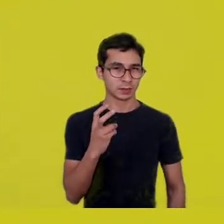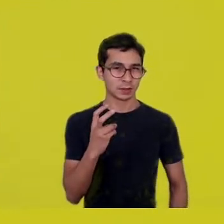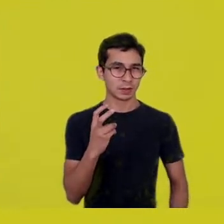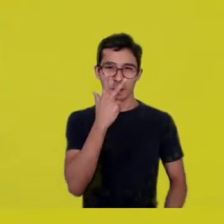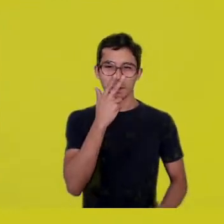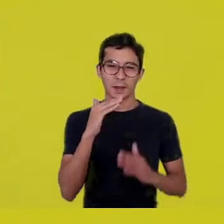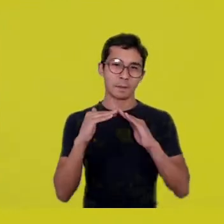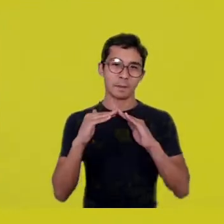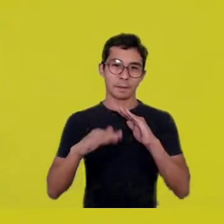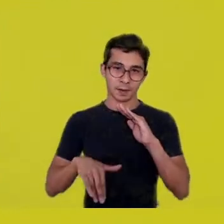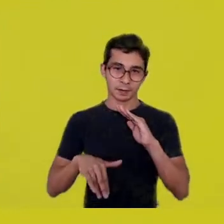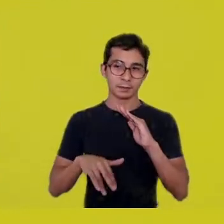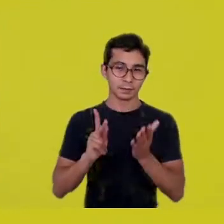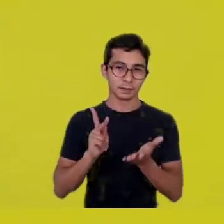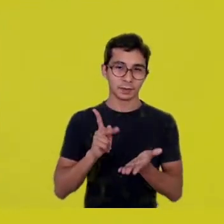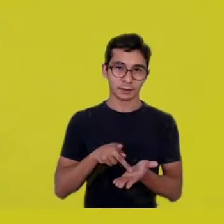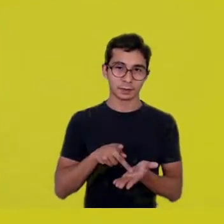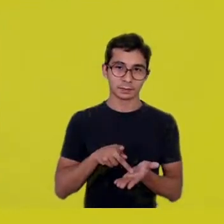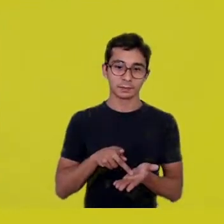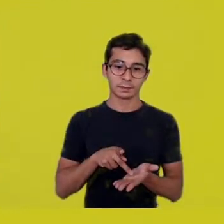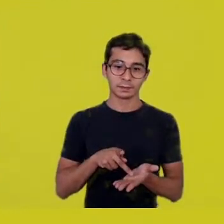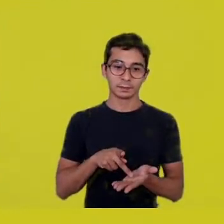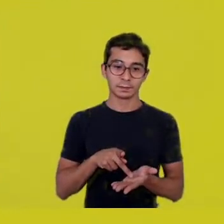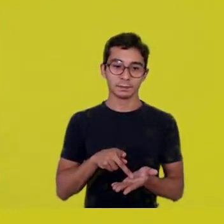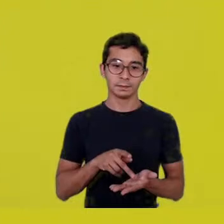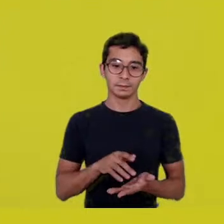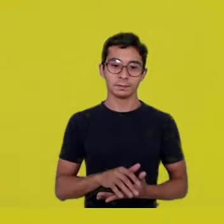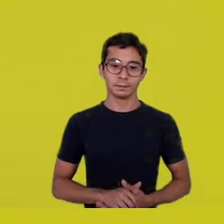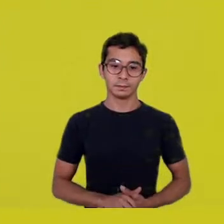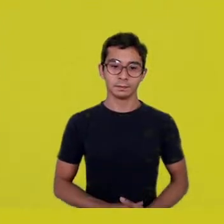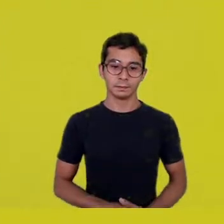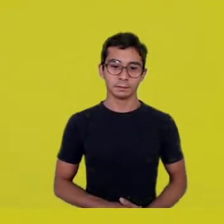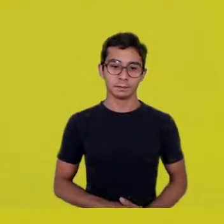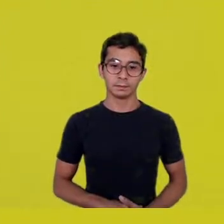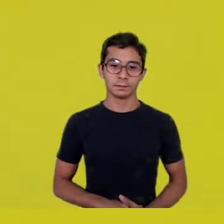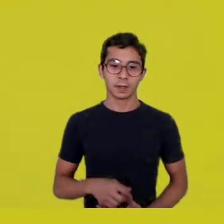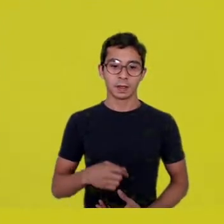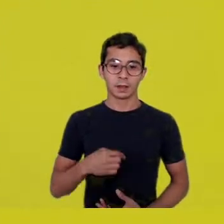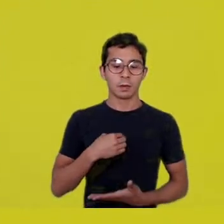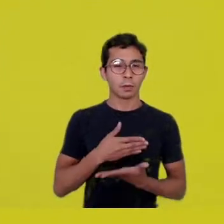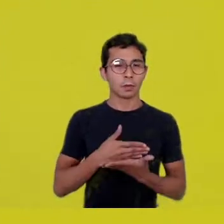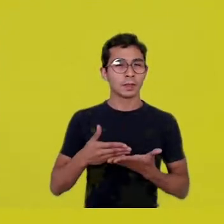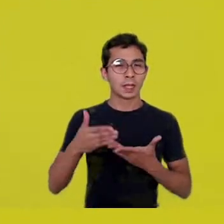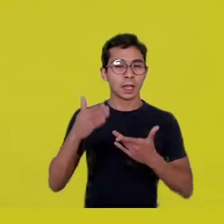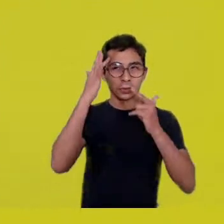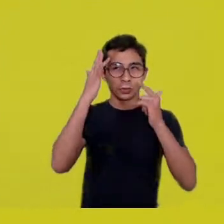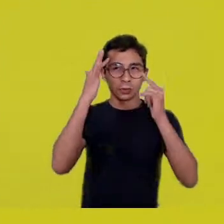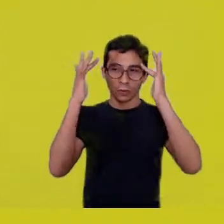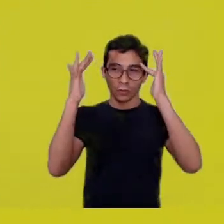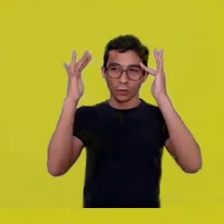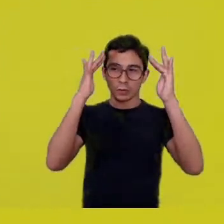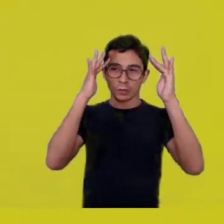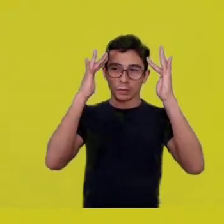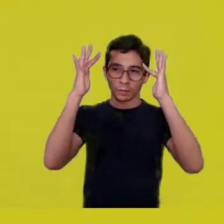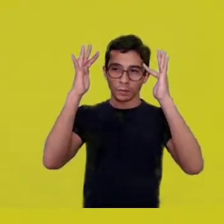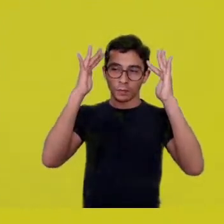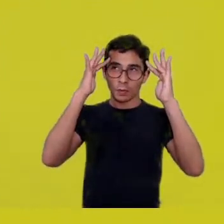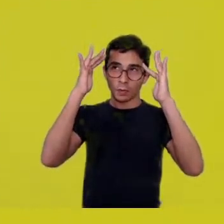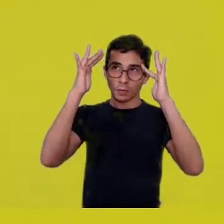I started receiving in my dreams an instruction to open a yard